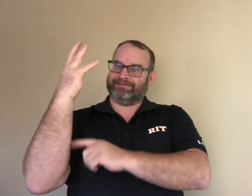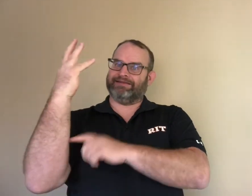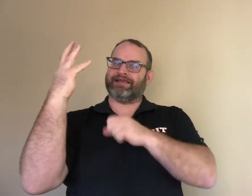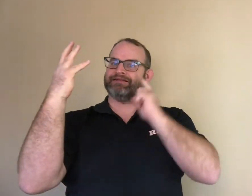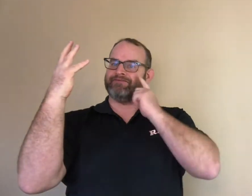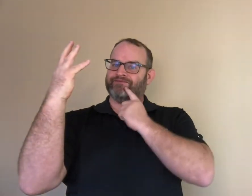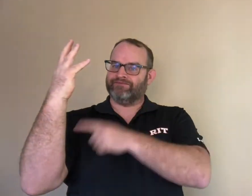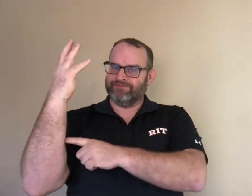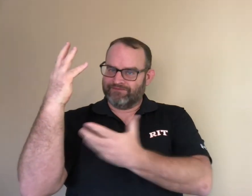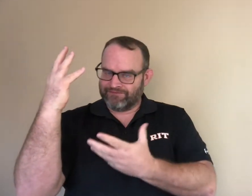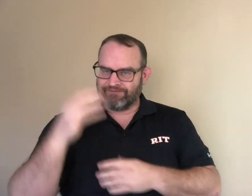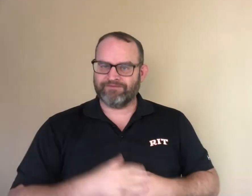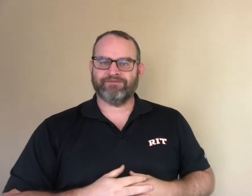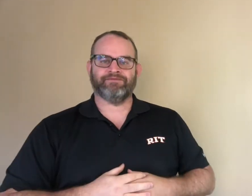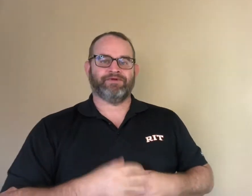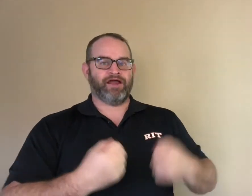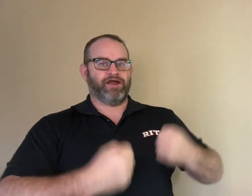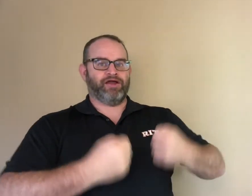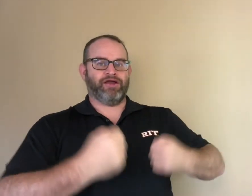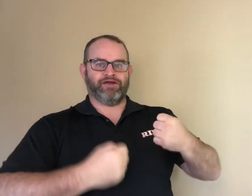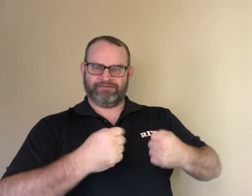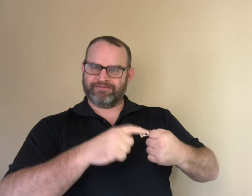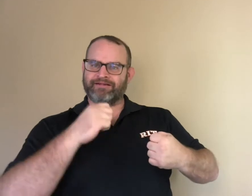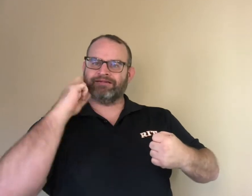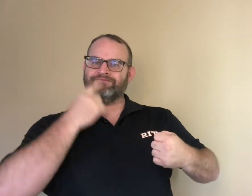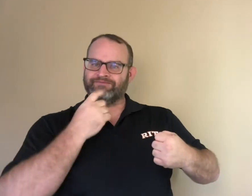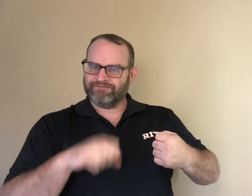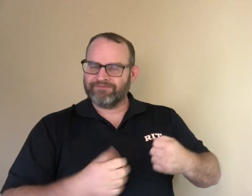Even a tree can be deaf. A car can be deaf also.